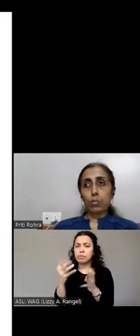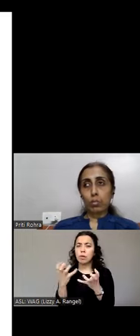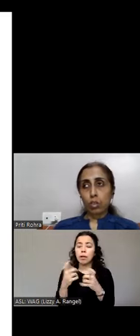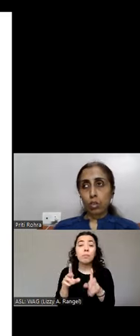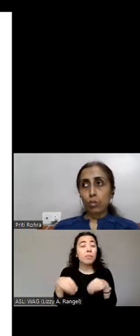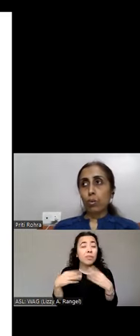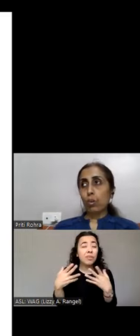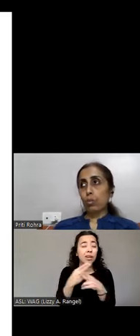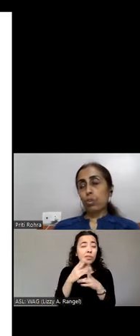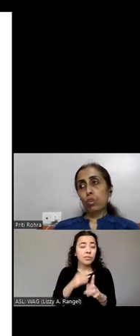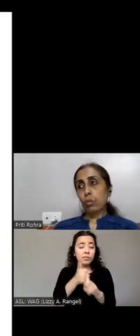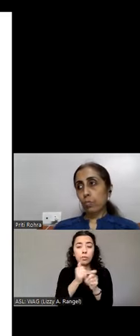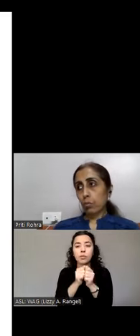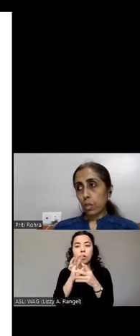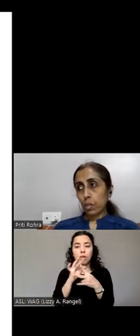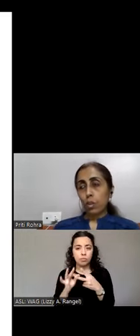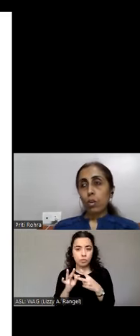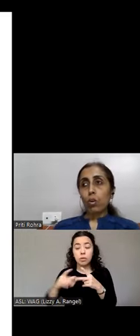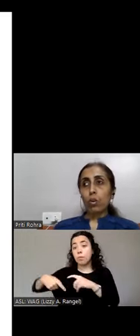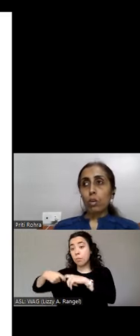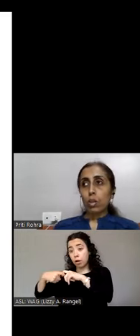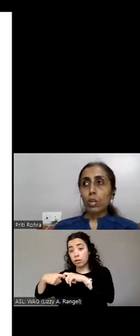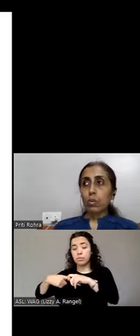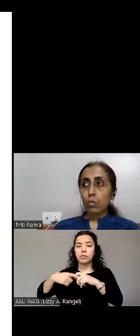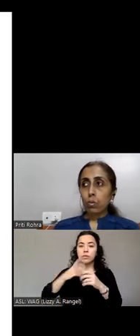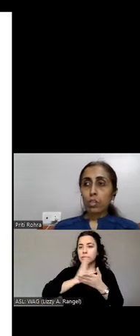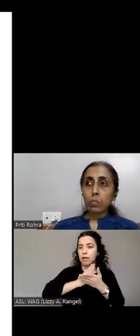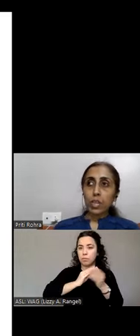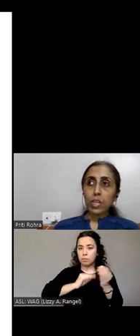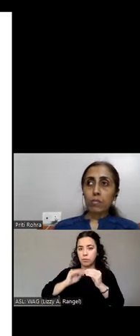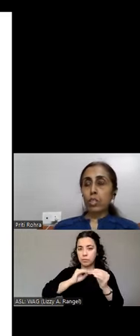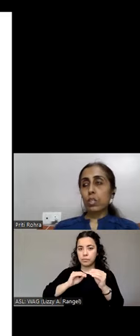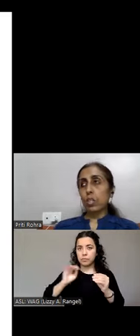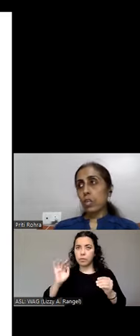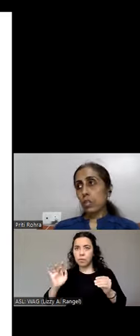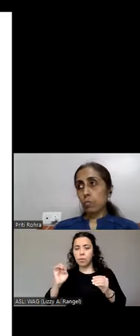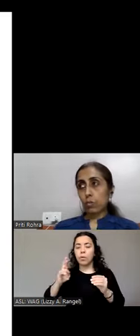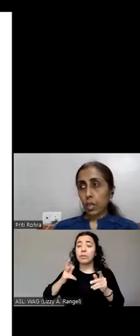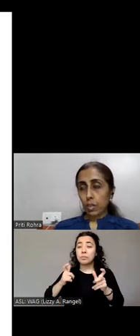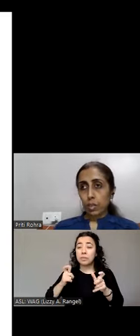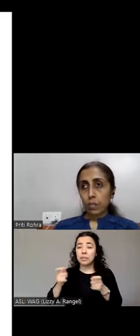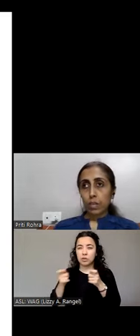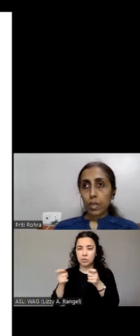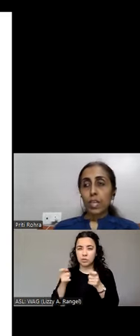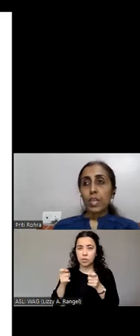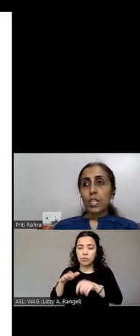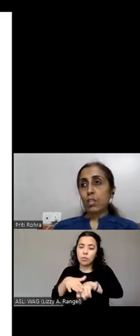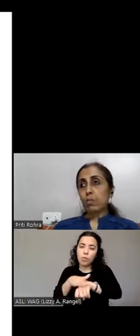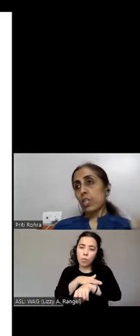option to pause or stop the moment. Or control the speed at which the ticker is moving. This will